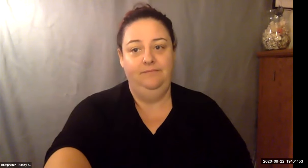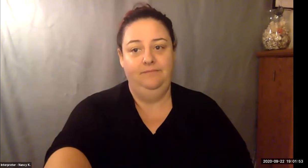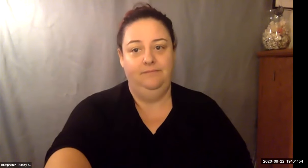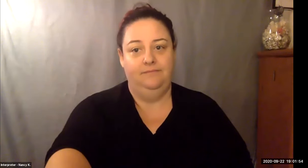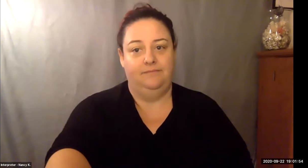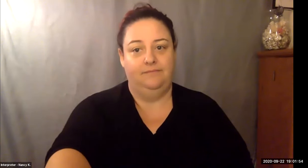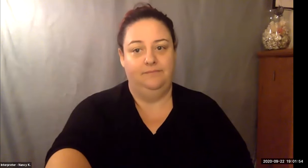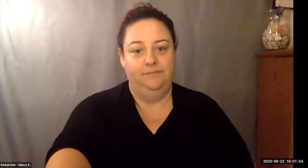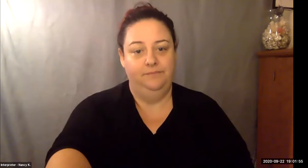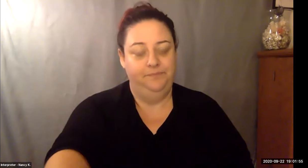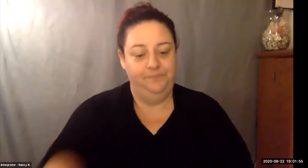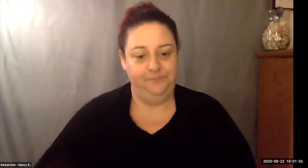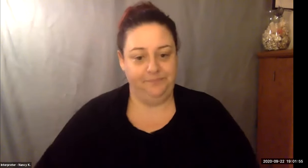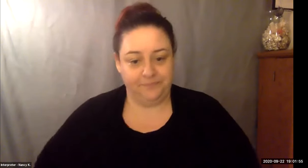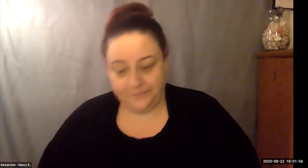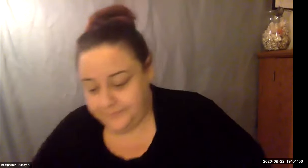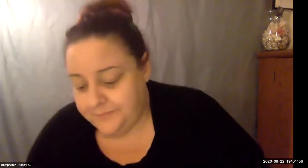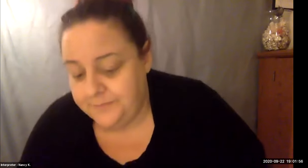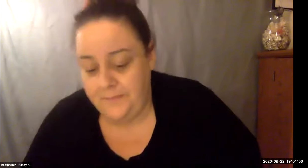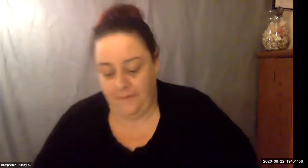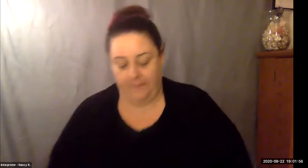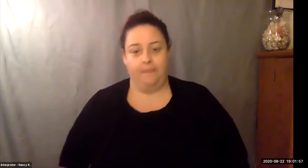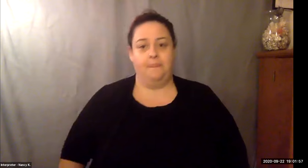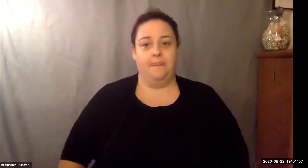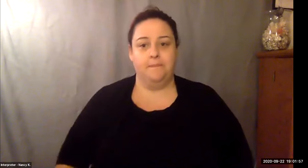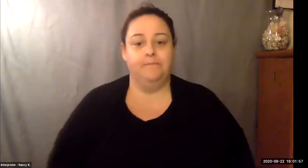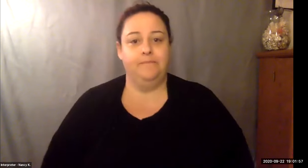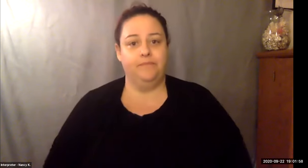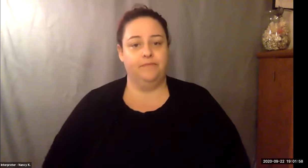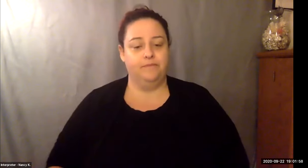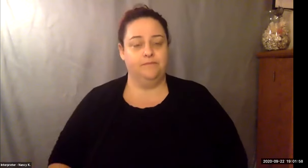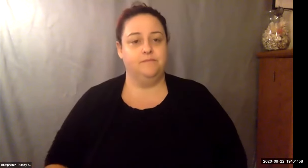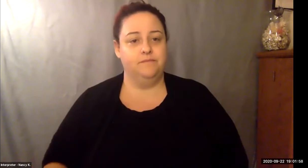Keith Wolling: You may want to follow what's going on with the local Rotary Club. You know, you may